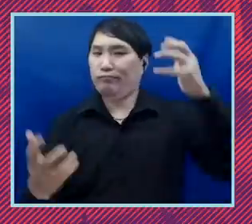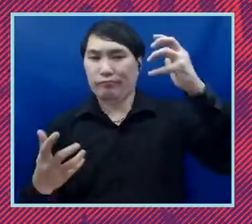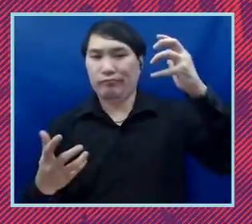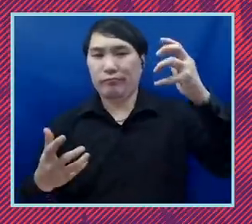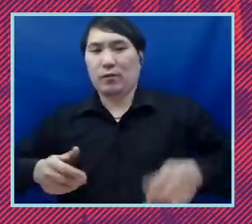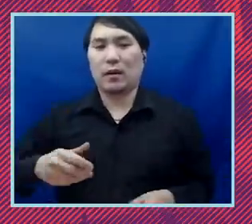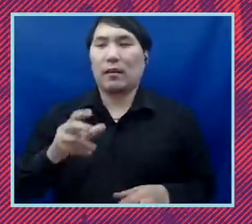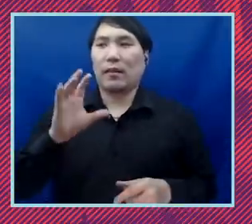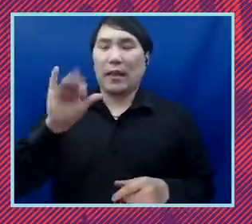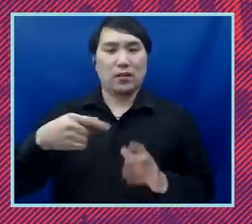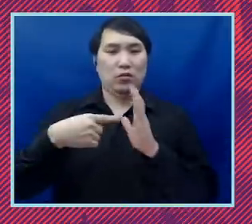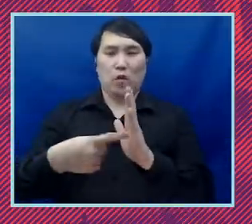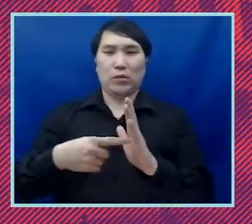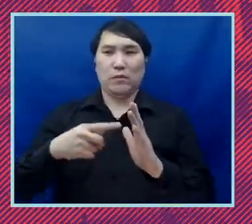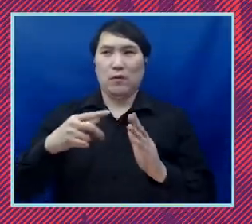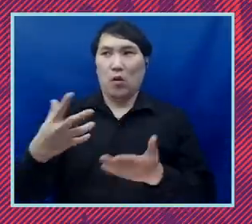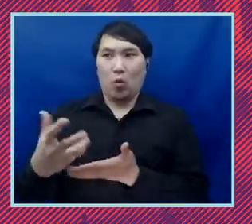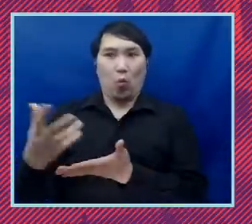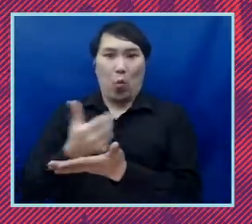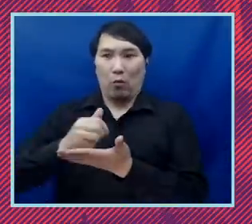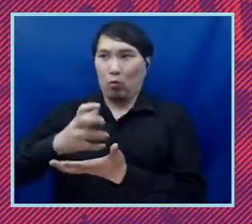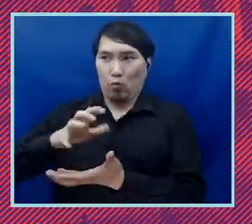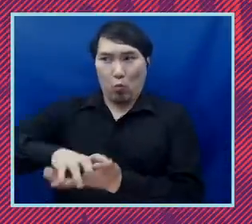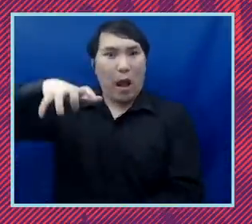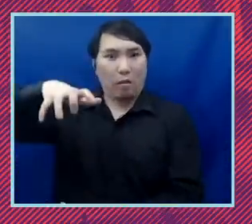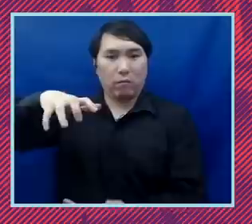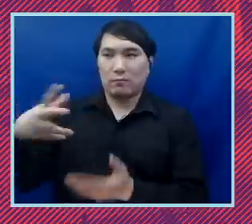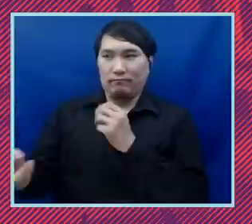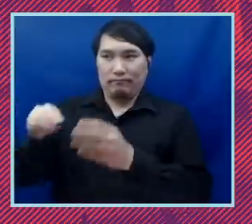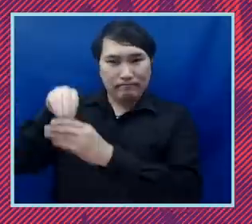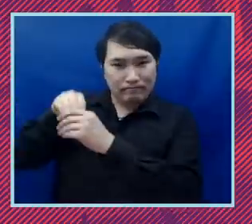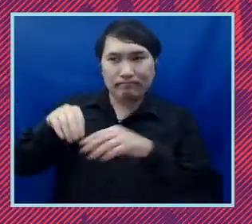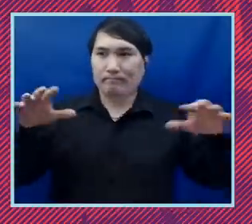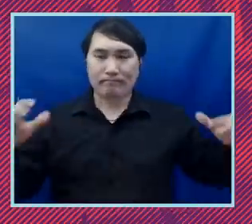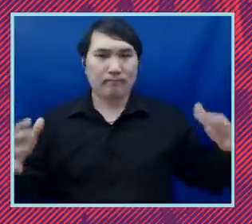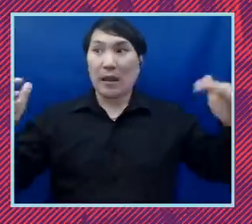disparities in terms of the wealth that families have to draw on if you're black versus white